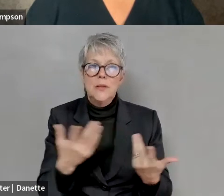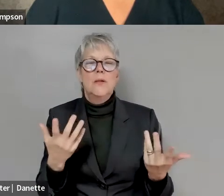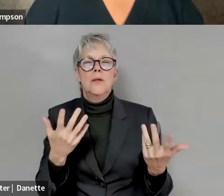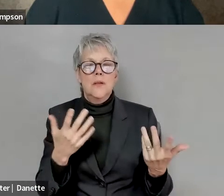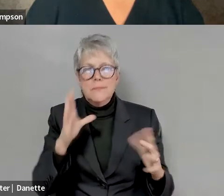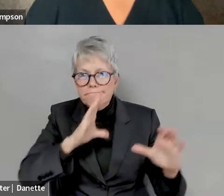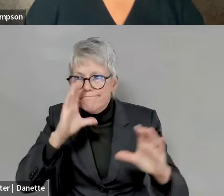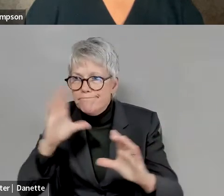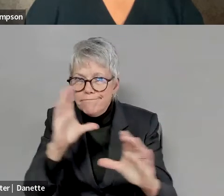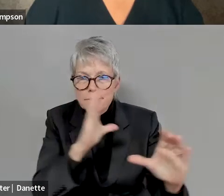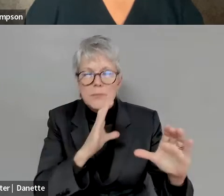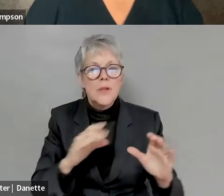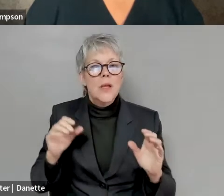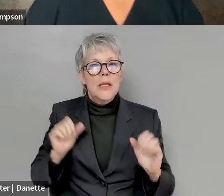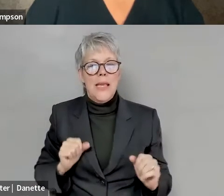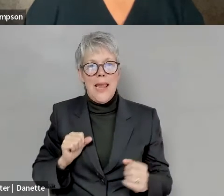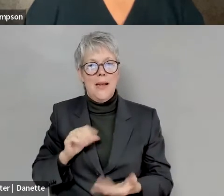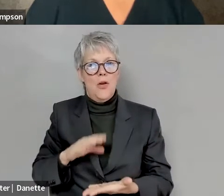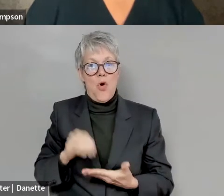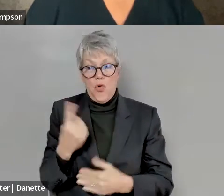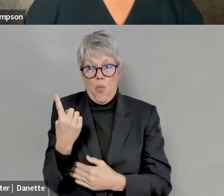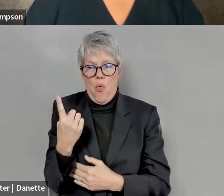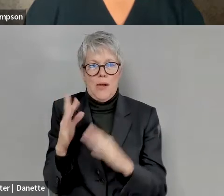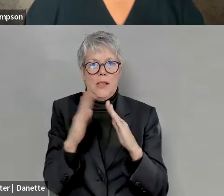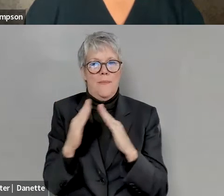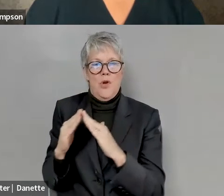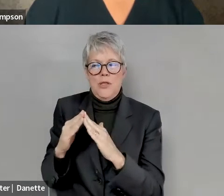Michael Smith: learn a little more easily a single community in a single area,